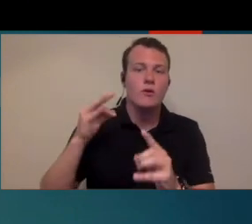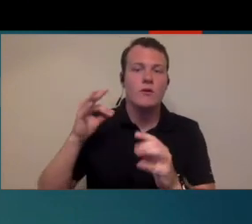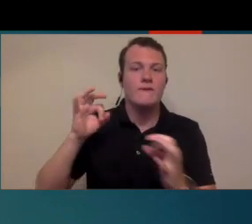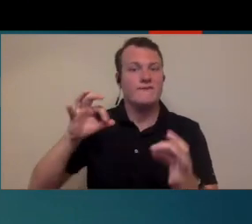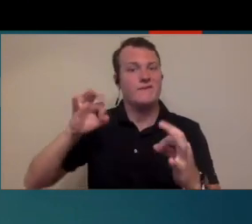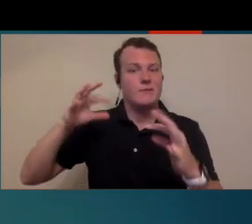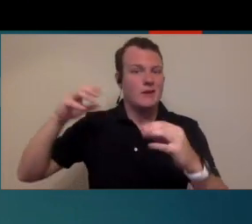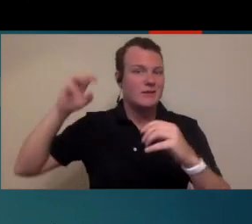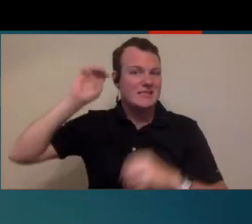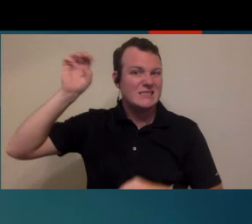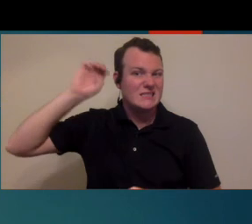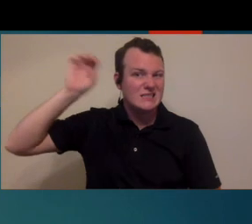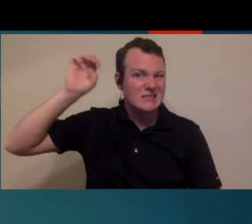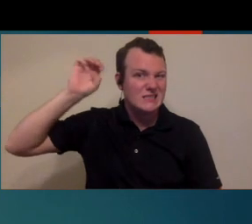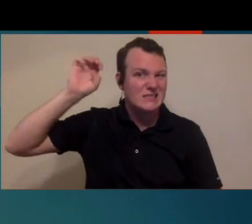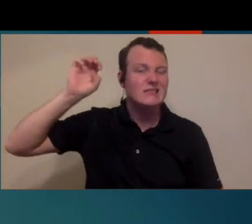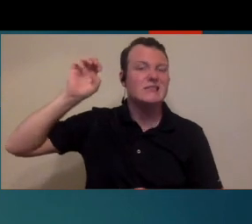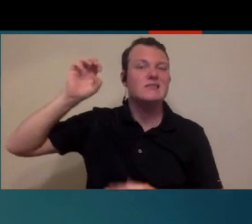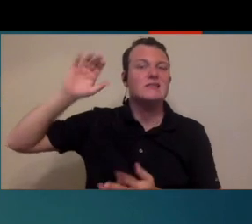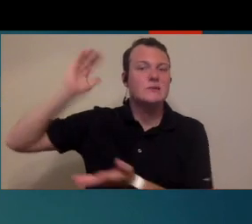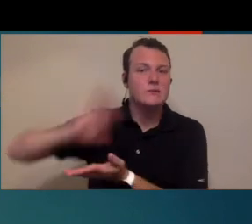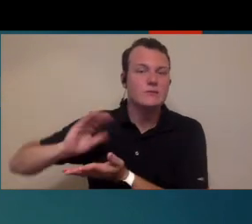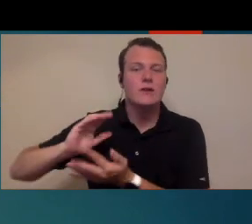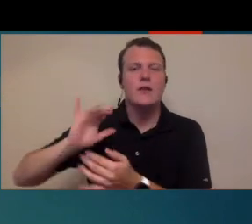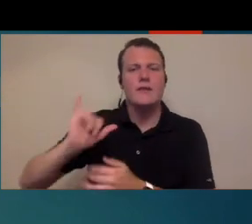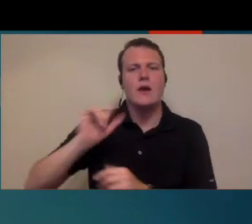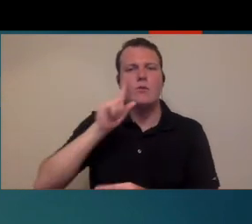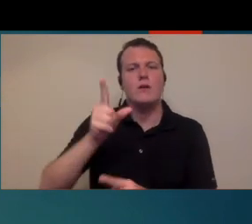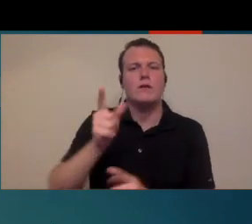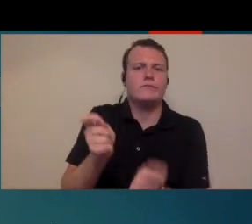feedback test that you want all of those things can alter that duration quite a